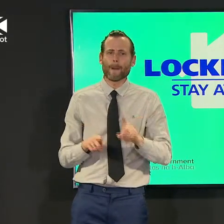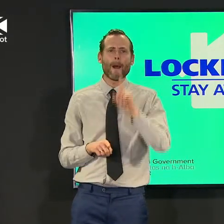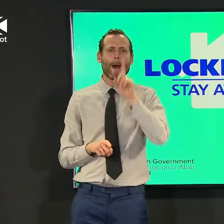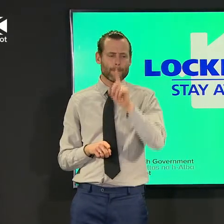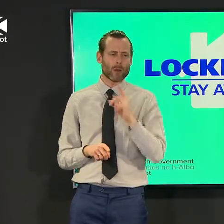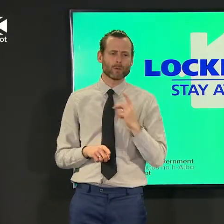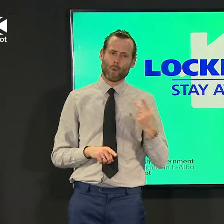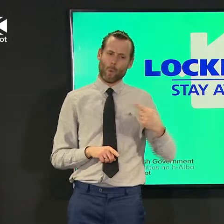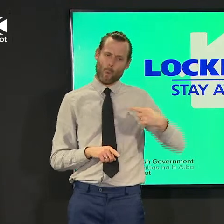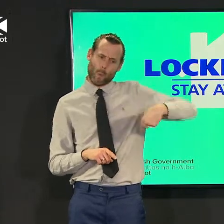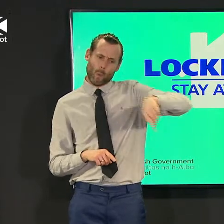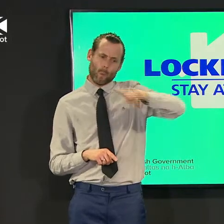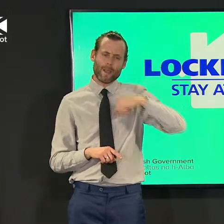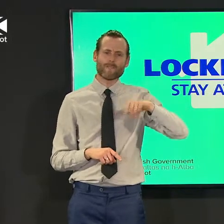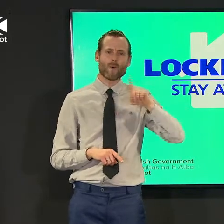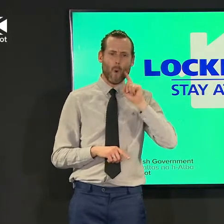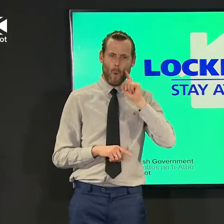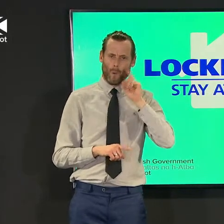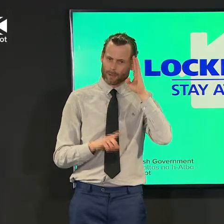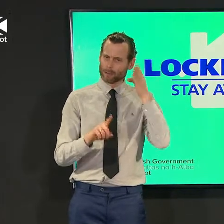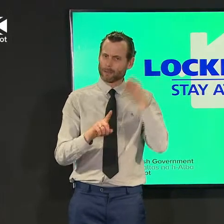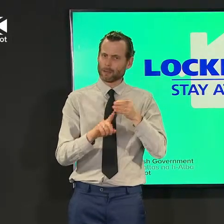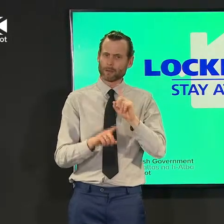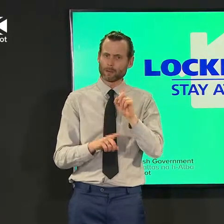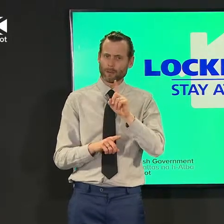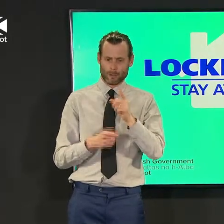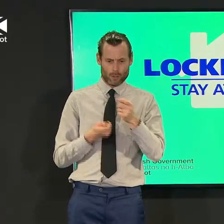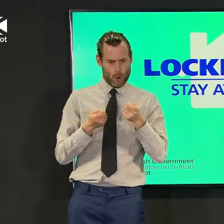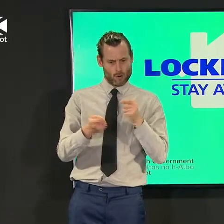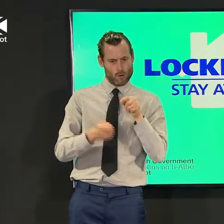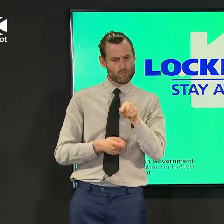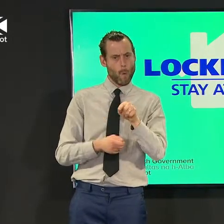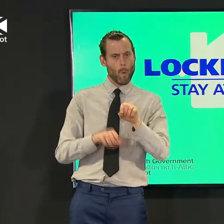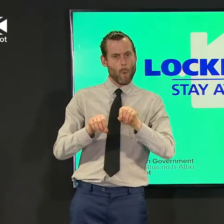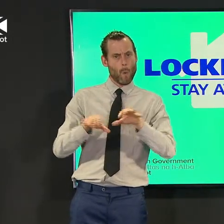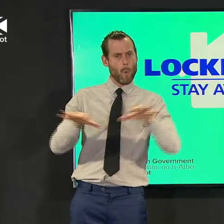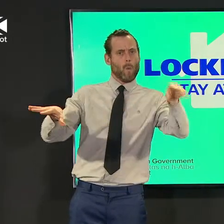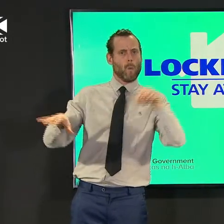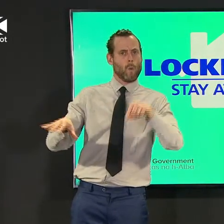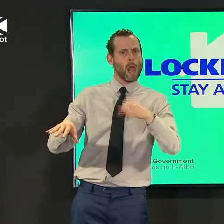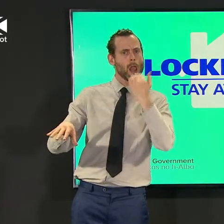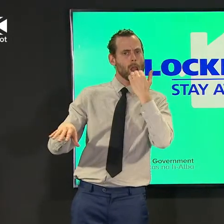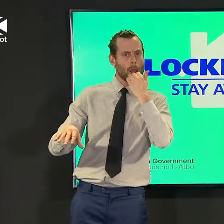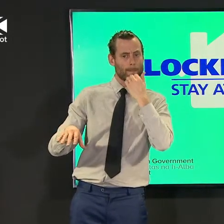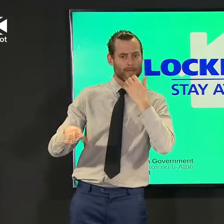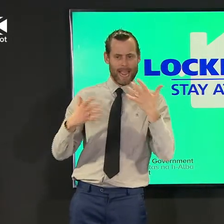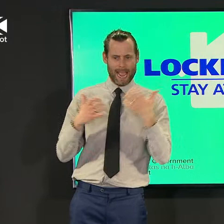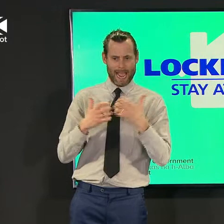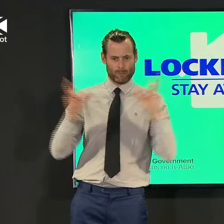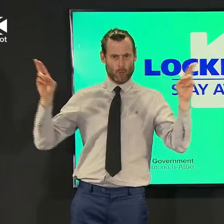for the last 12 months is the pandemic that is coronavirus 19 and how do we as safely as we can